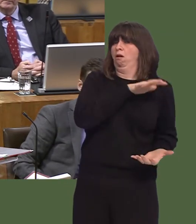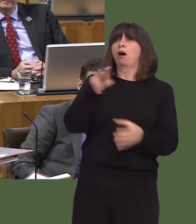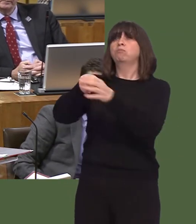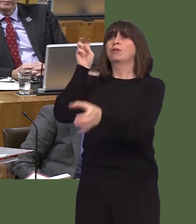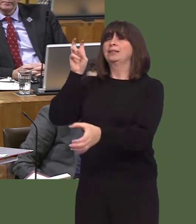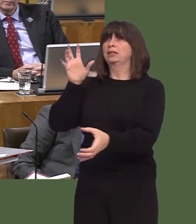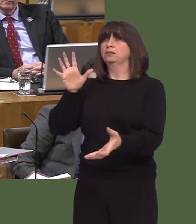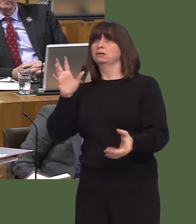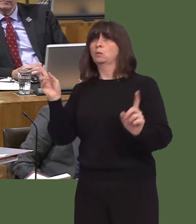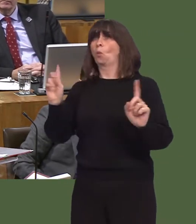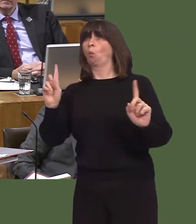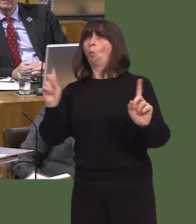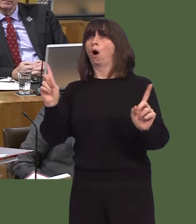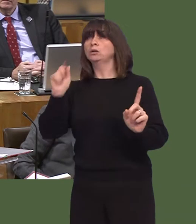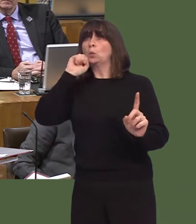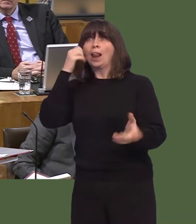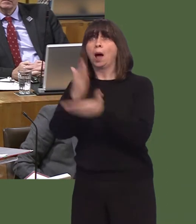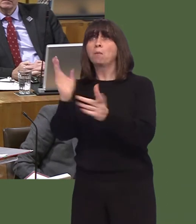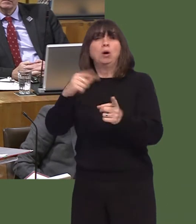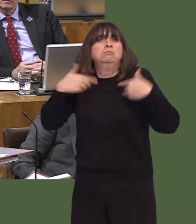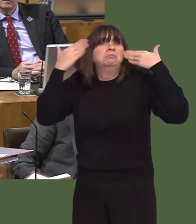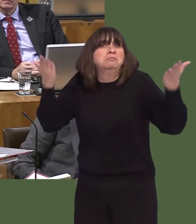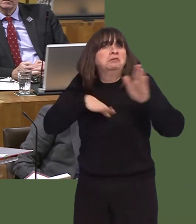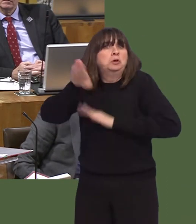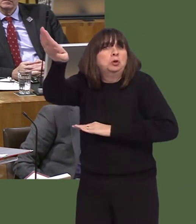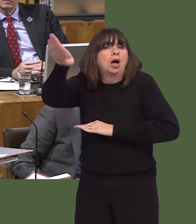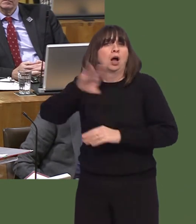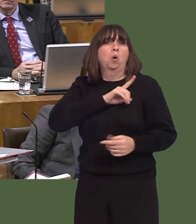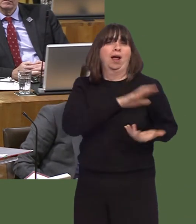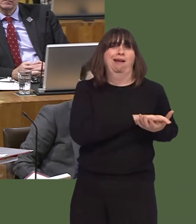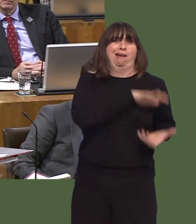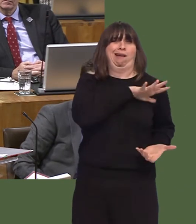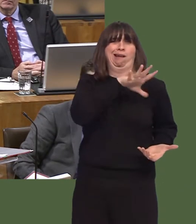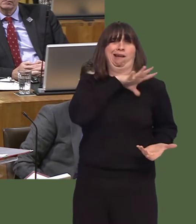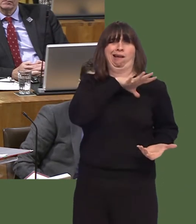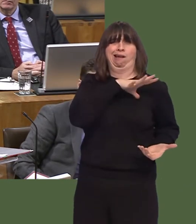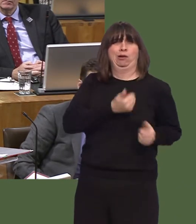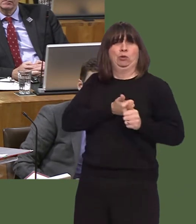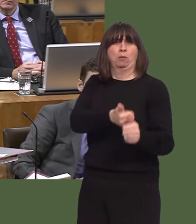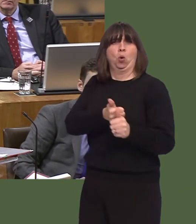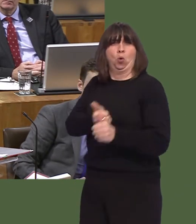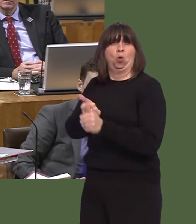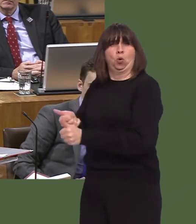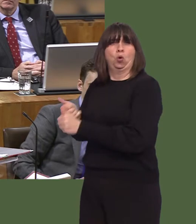What we don't know, of course, is what Brexit will look like, and so much of the detail has yet to be looked at.